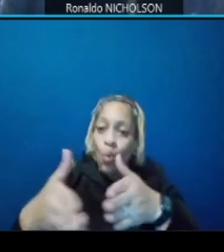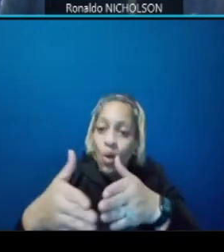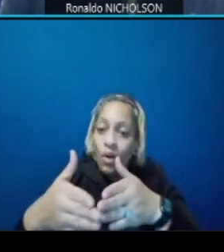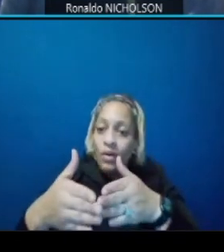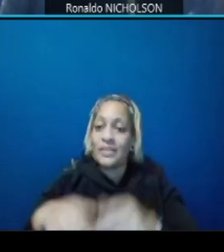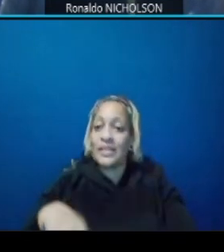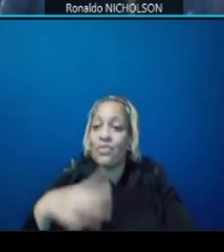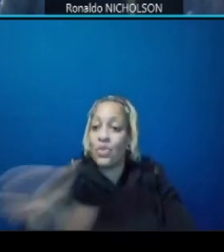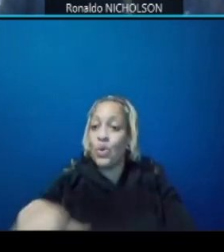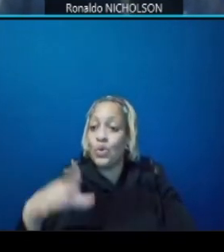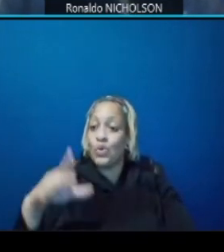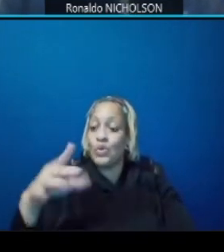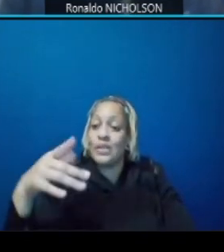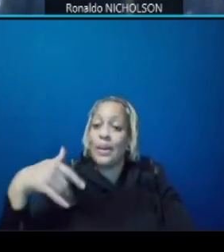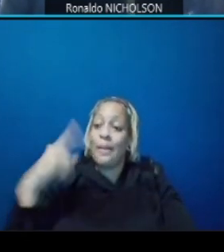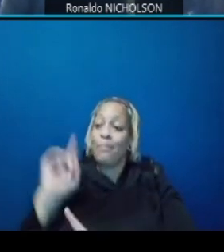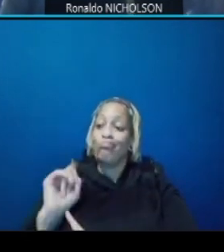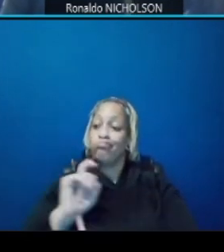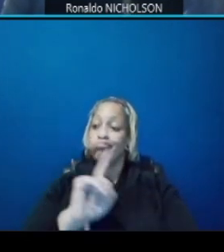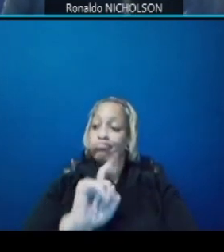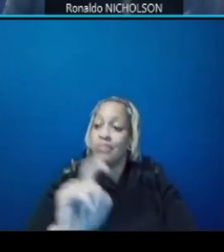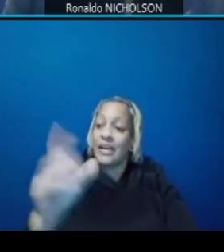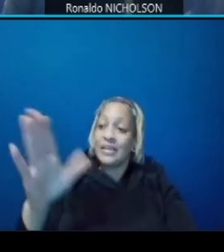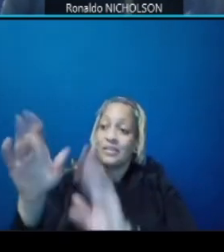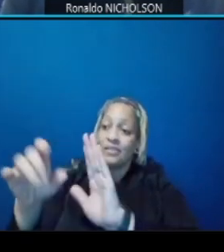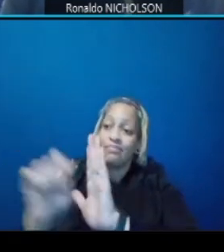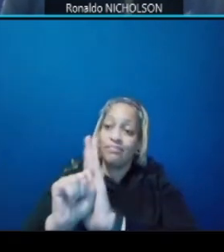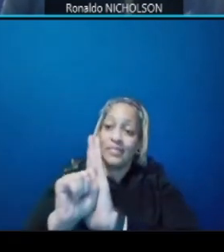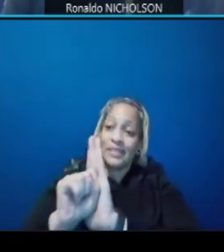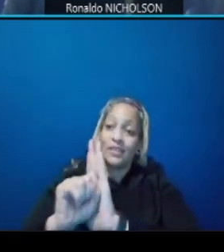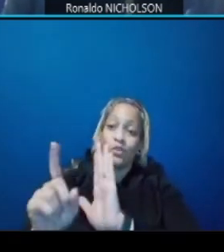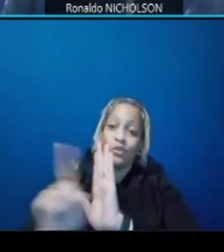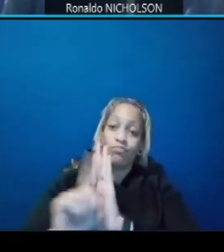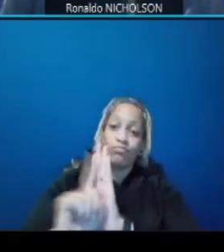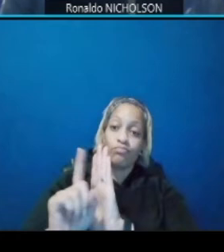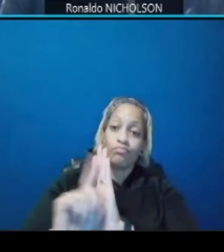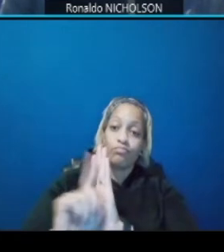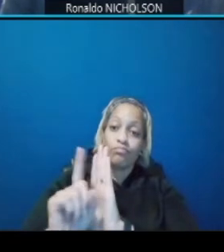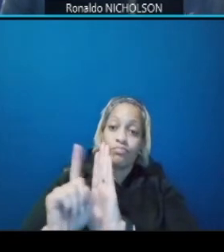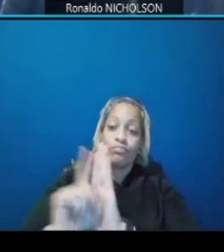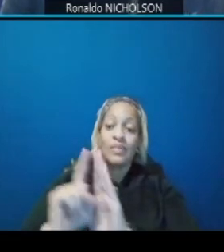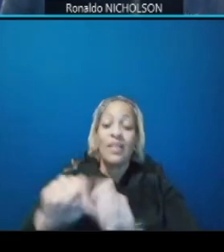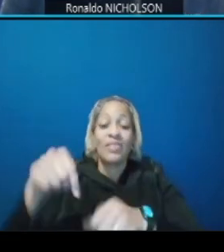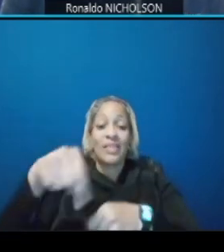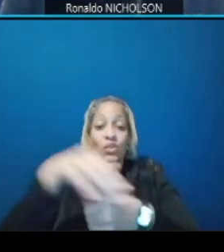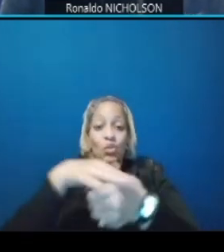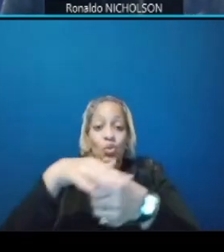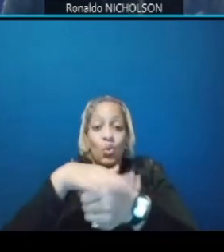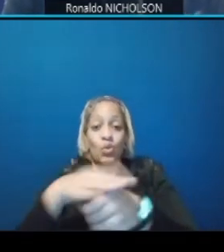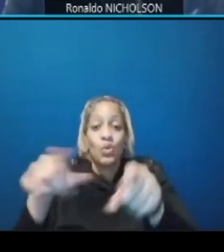along intersections throughout the corridor the corridor would also feature refuse areas